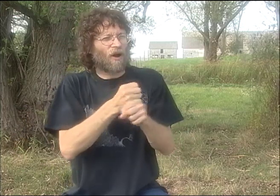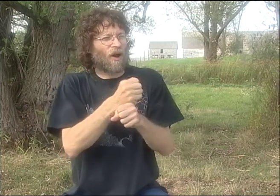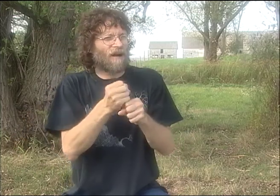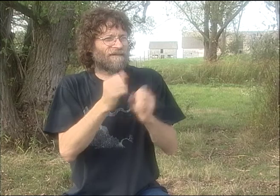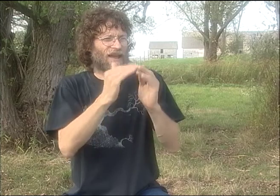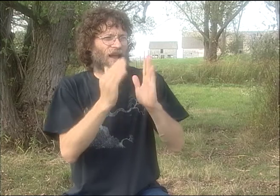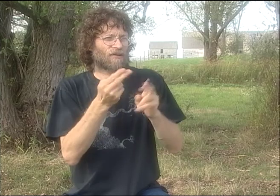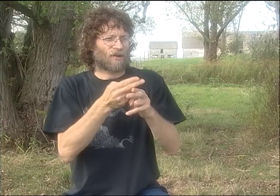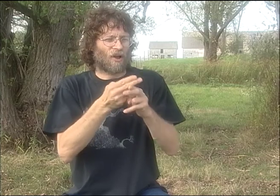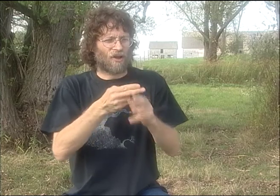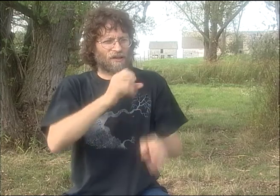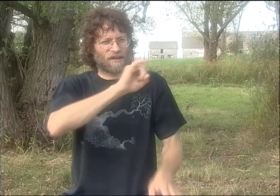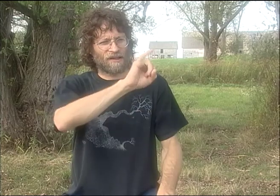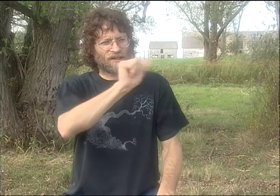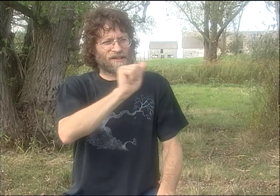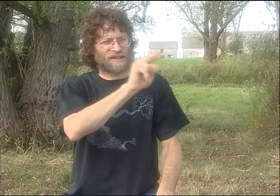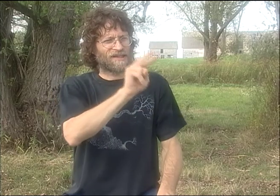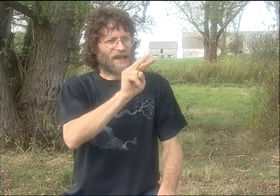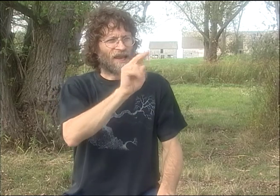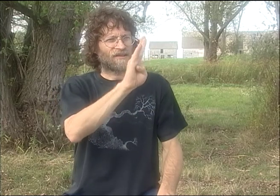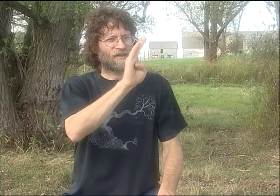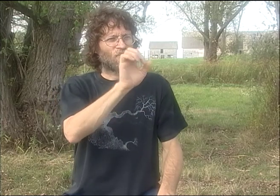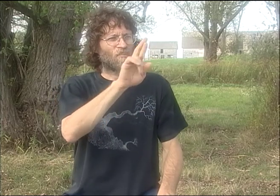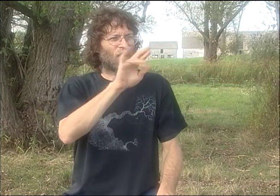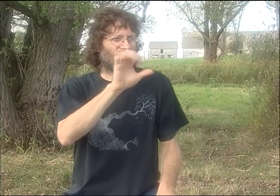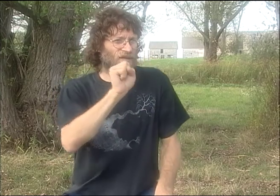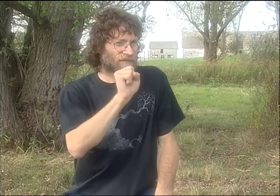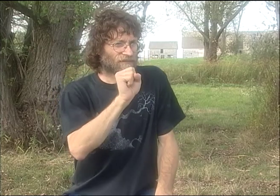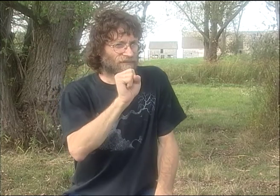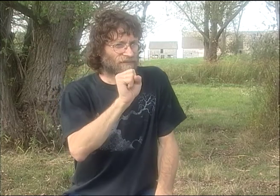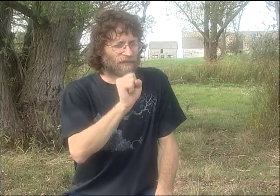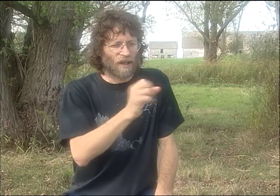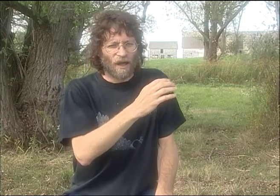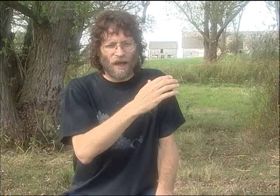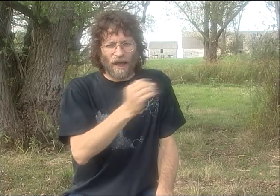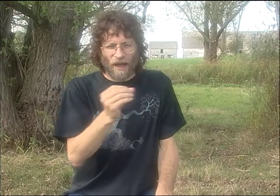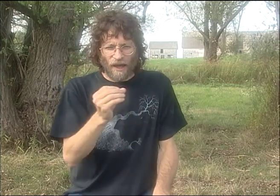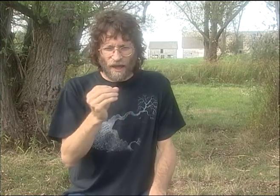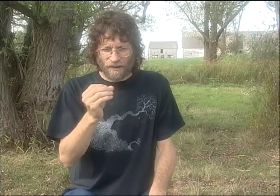PETER AND I WERE PERFORMING AT THIS REALLY SMALL COFFEEHOUSE CALLED JAZZBERRY'S.